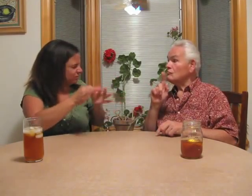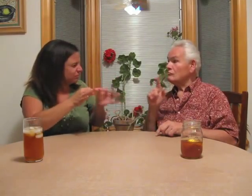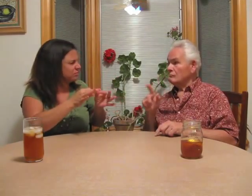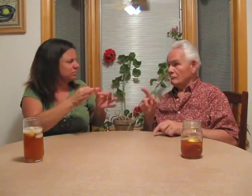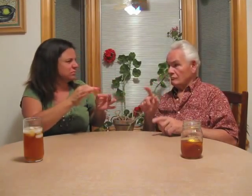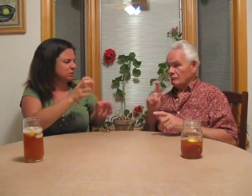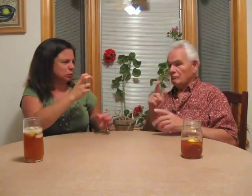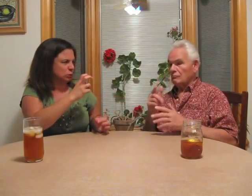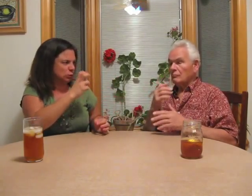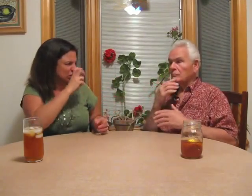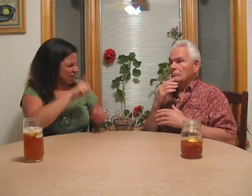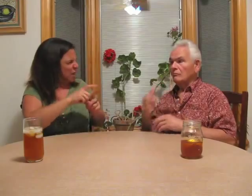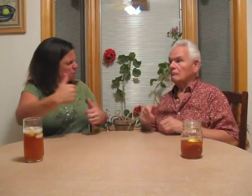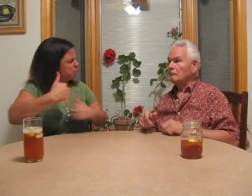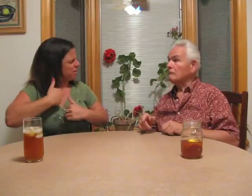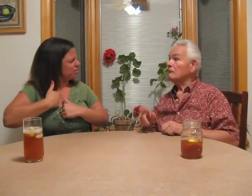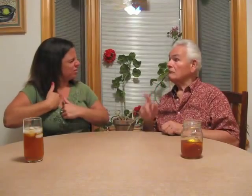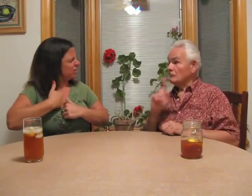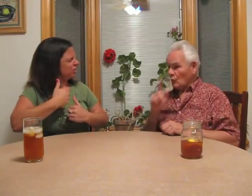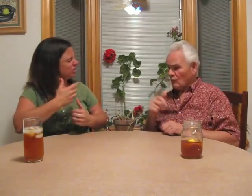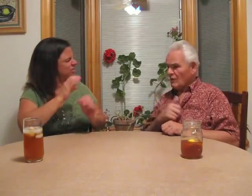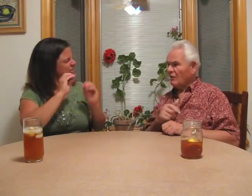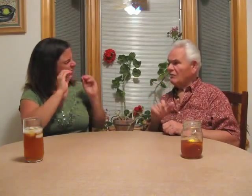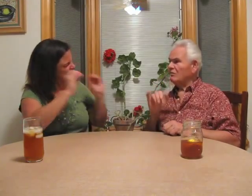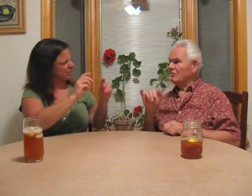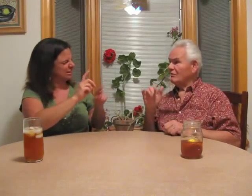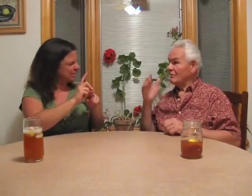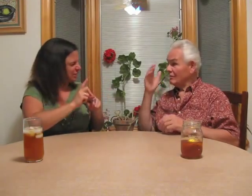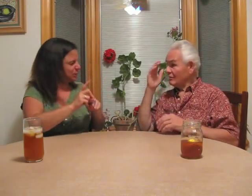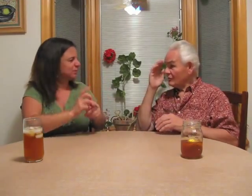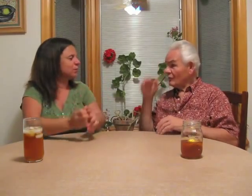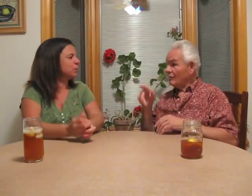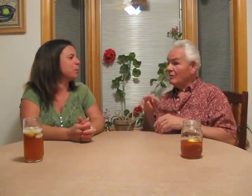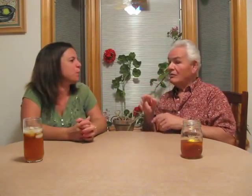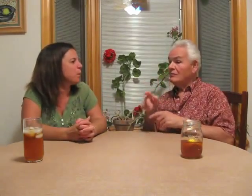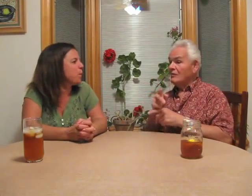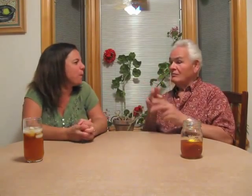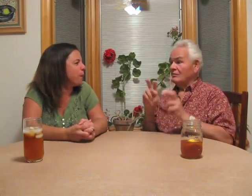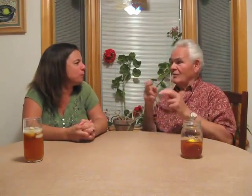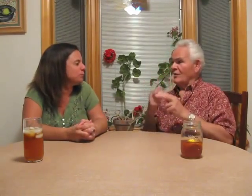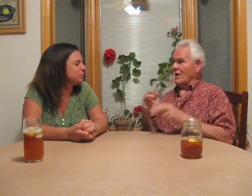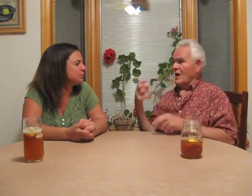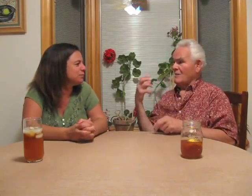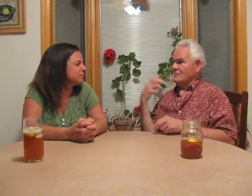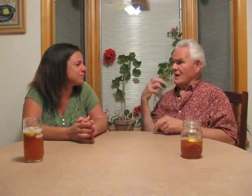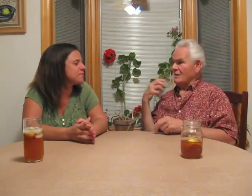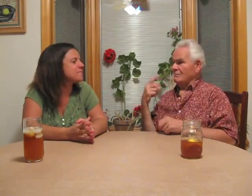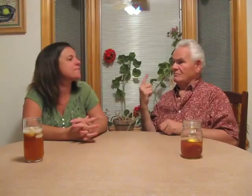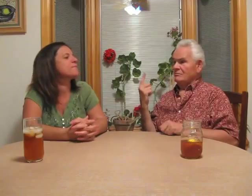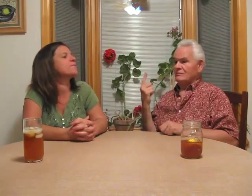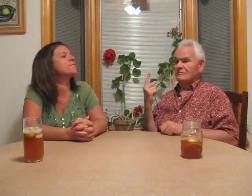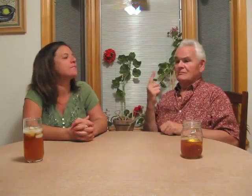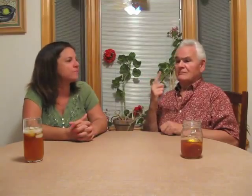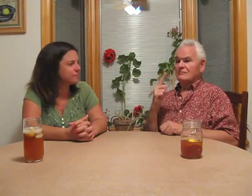I understand they were very strict with that just like it is in the military. Joe: Yes, it was a real experience and I was grateful for that. Barb: They taught you a lot and disciplined you. Did you know that we actually have a disciplinarian who was a captain wearing a three-cornered hat and gloves.